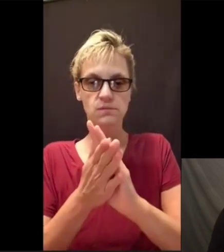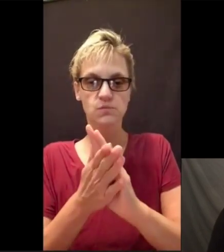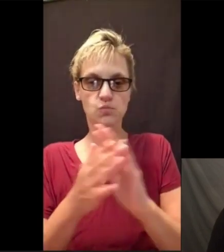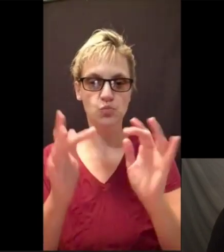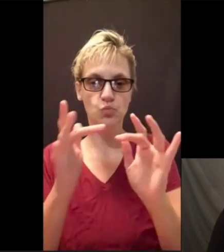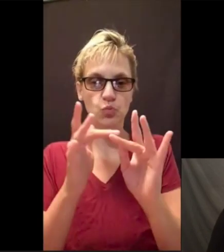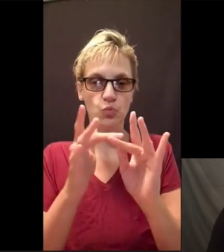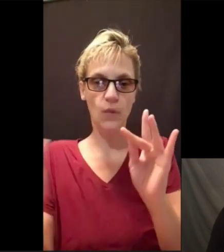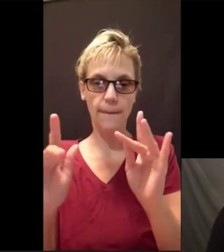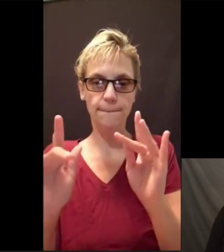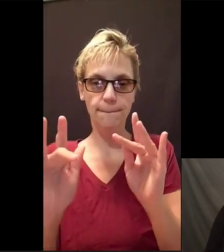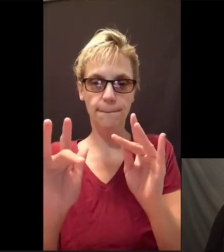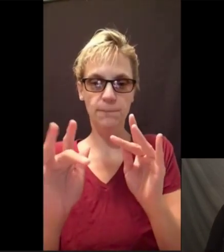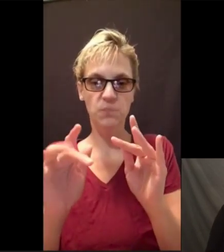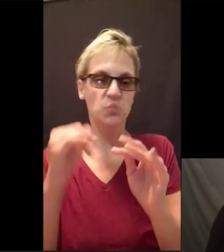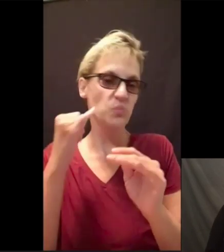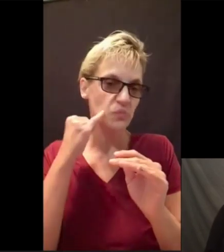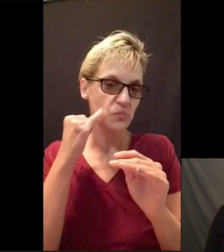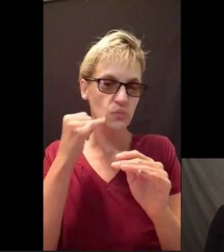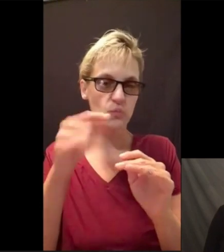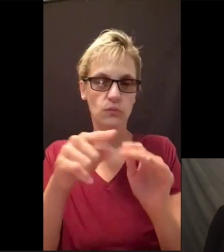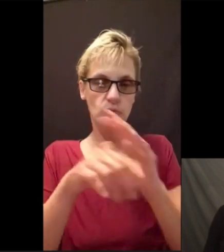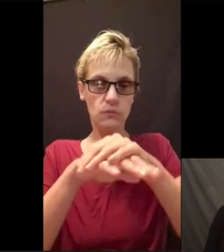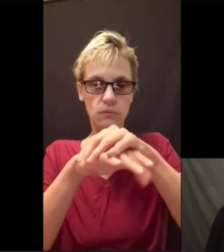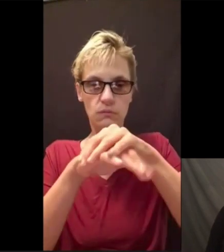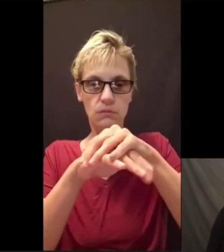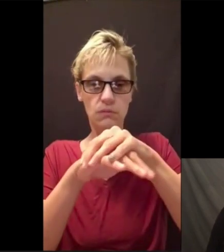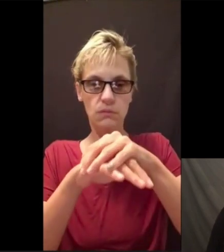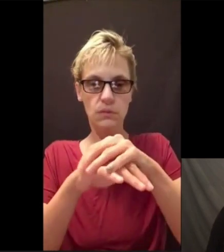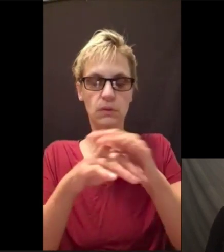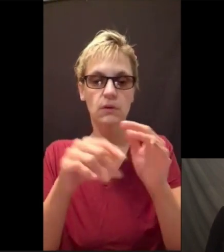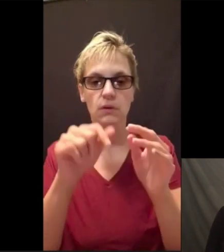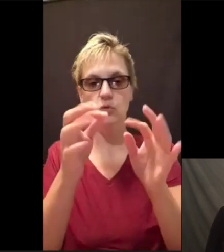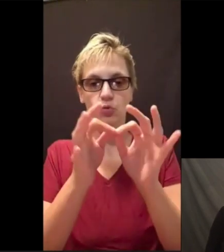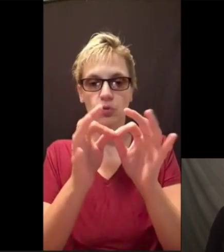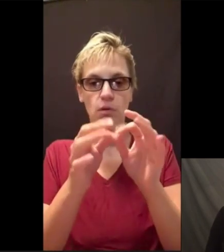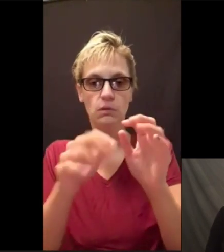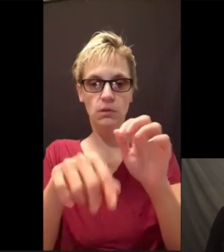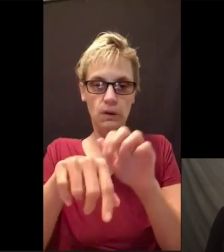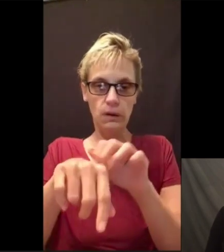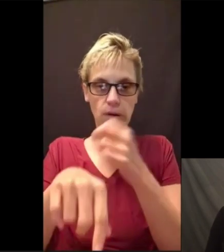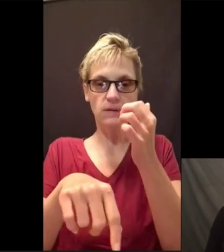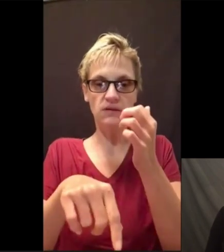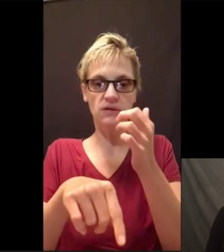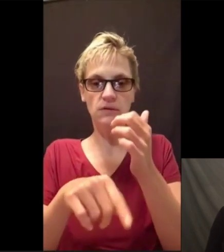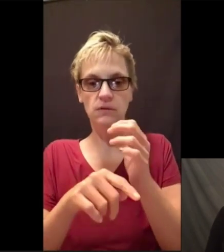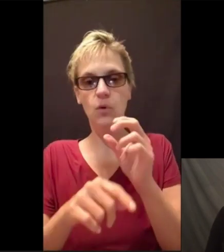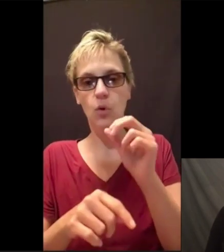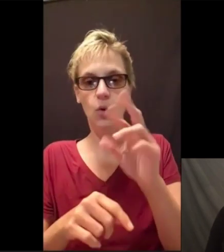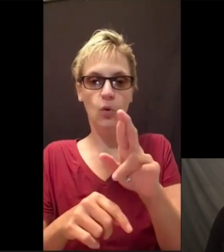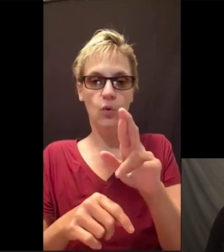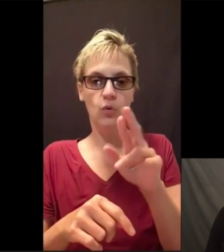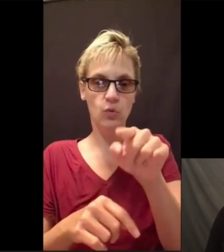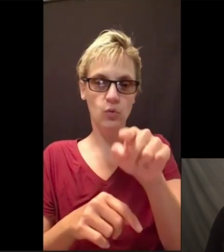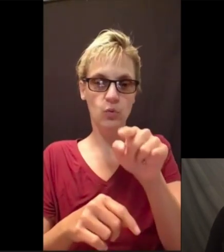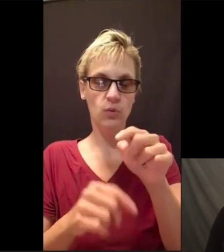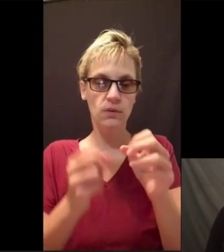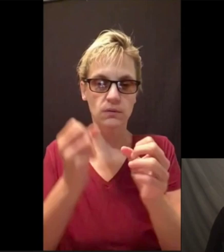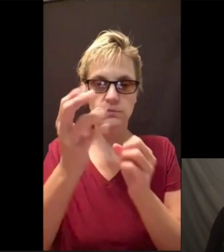Or they can become sharp. And that is difficult, if you have an interpreter